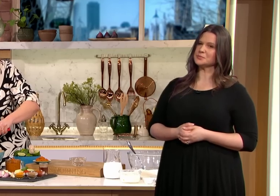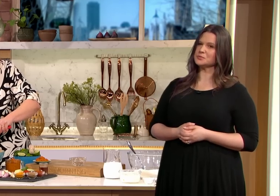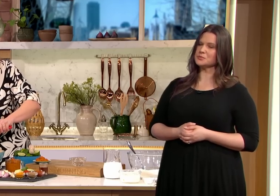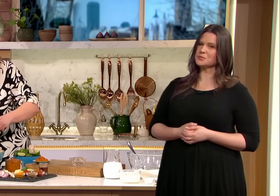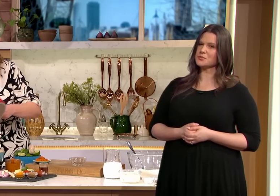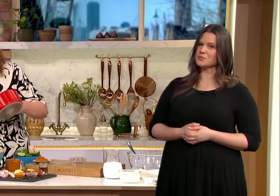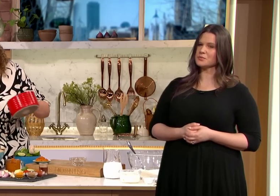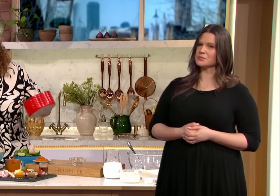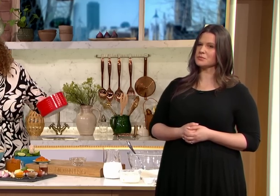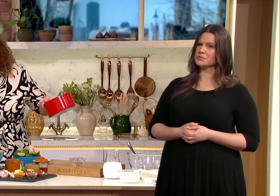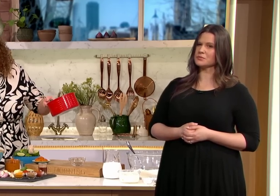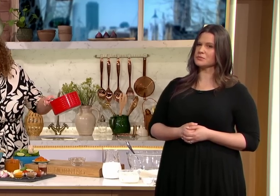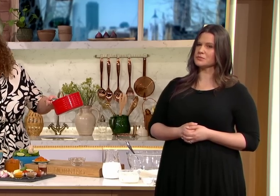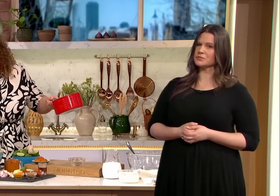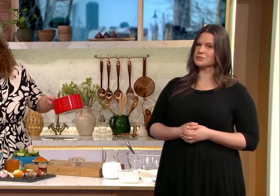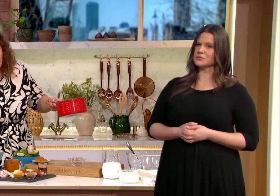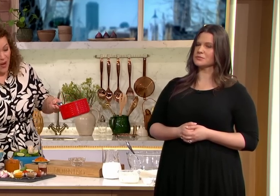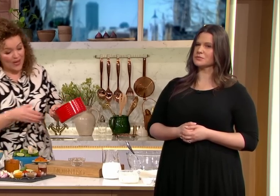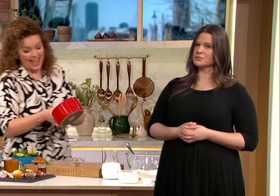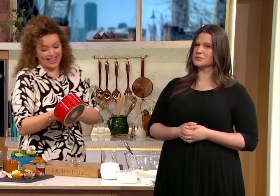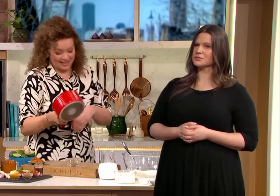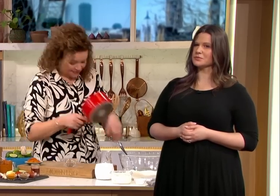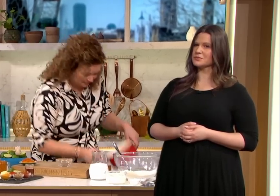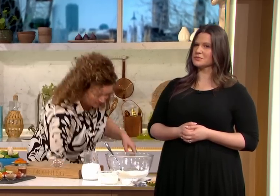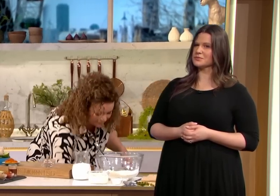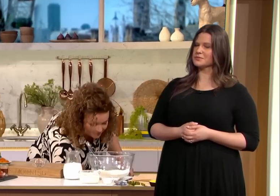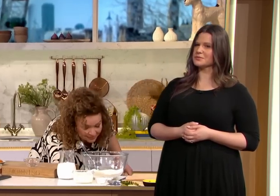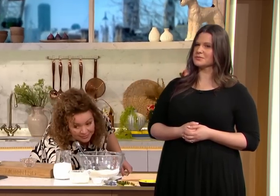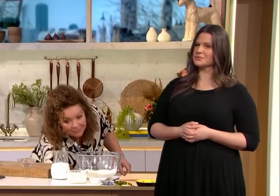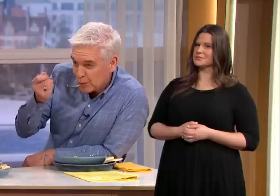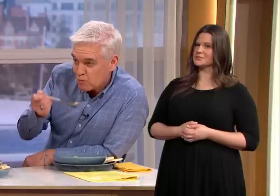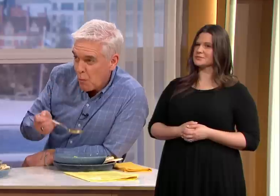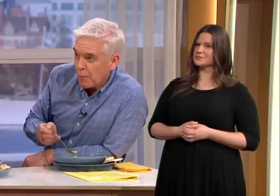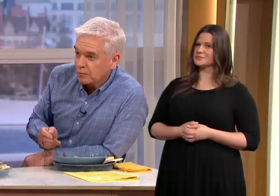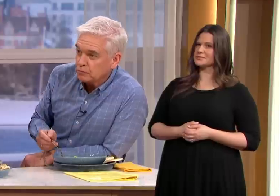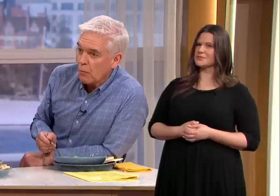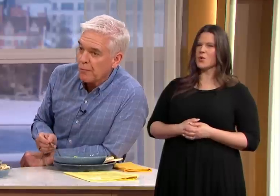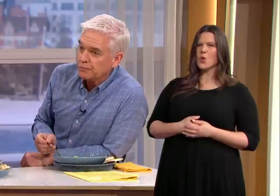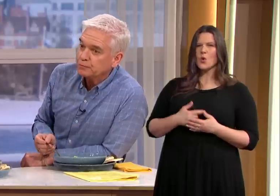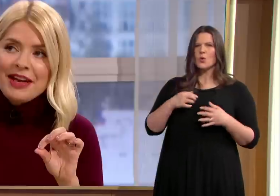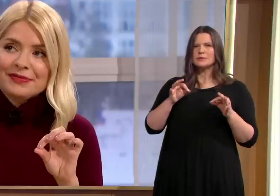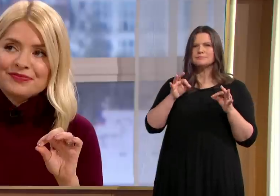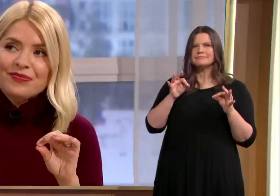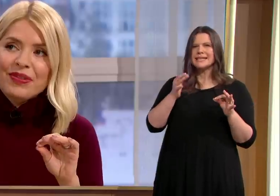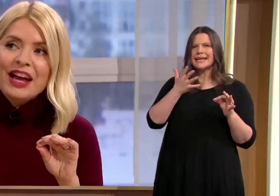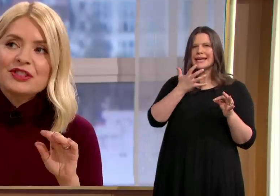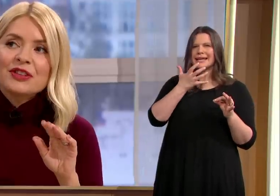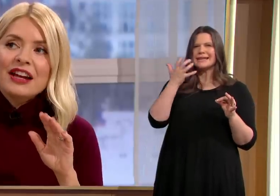its own or you could make up some more stock it's got just the right heat for me it's got